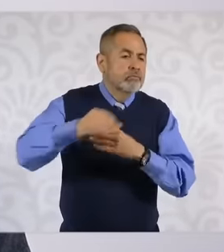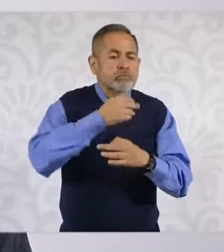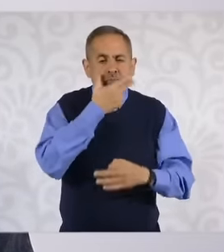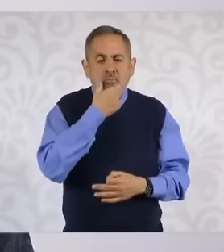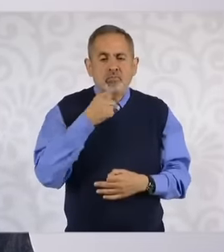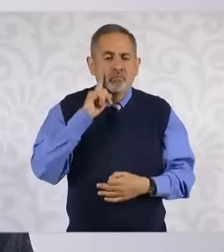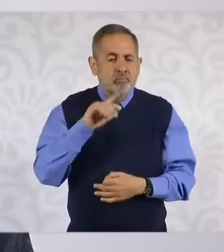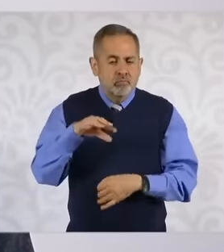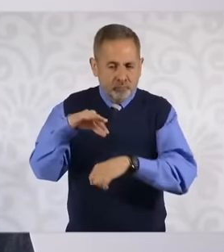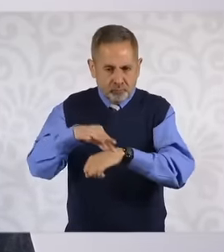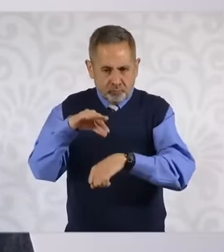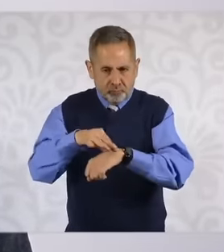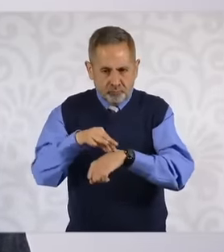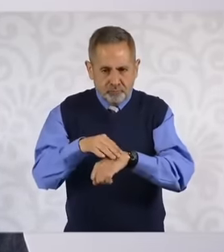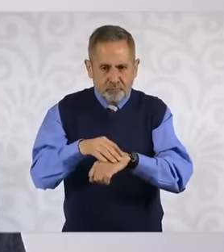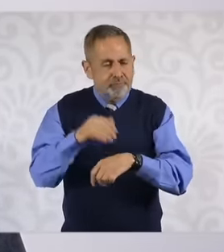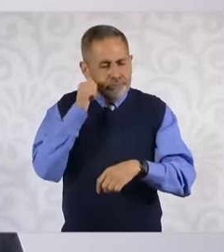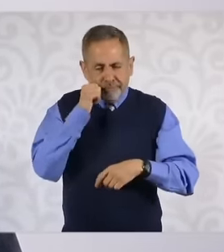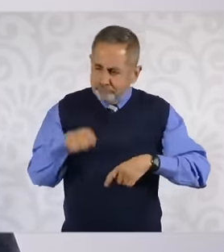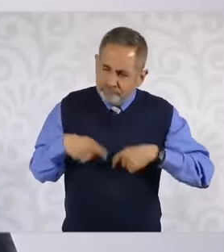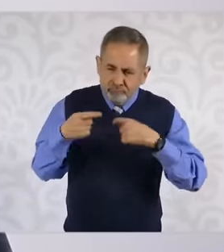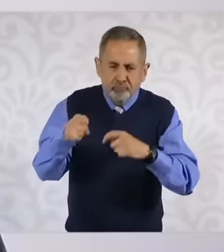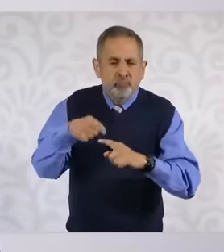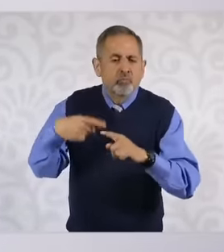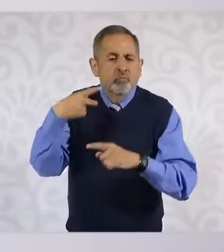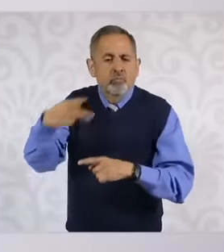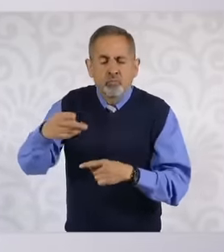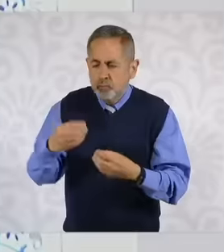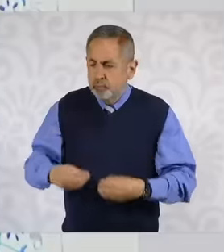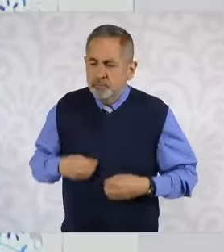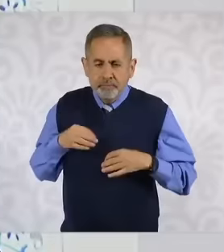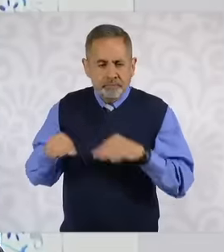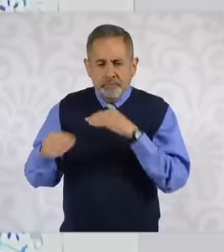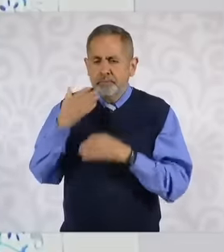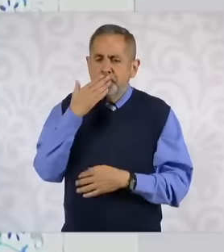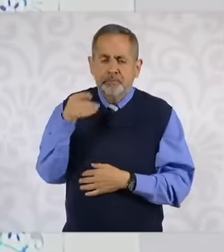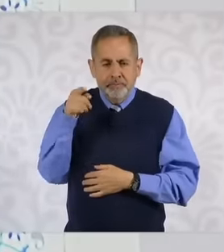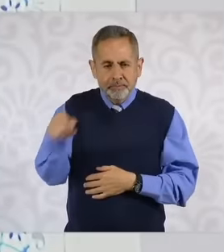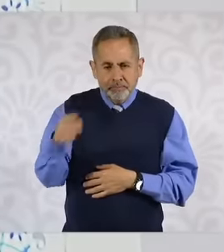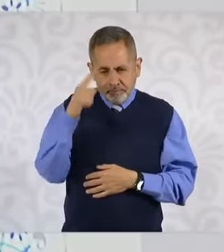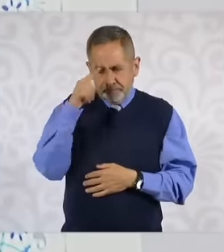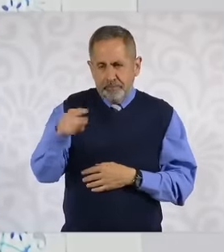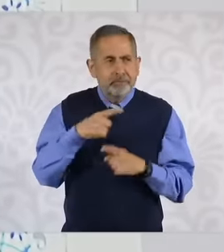we will always work so that they have the best working conditions in